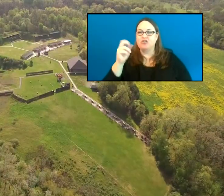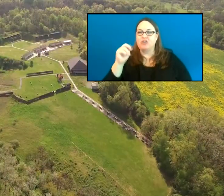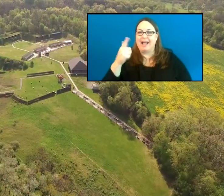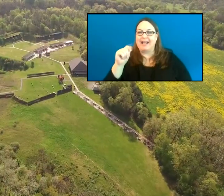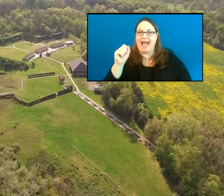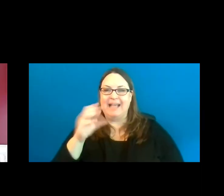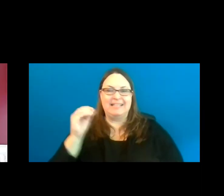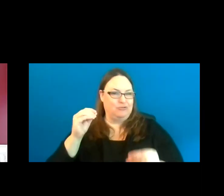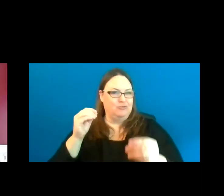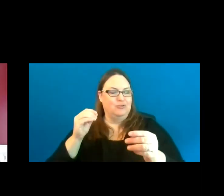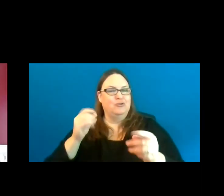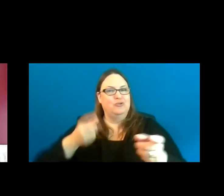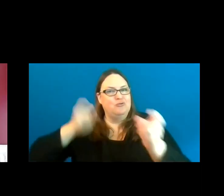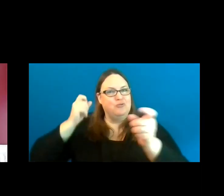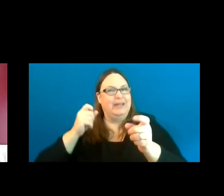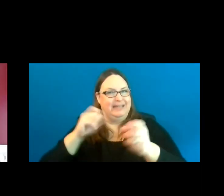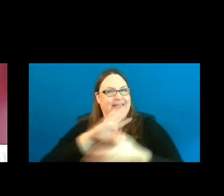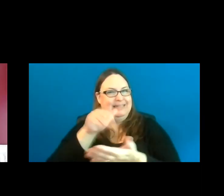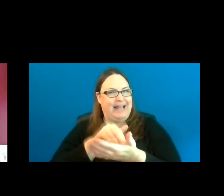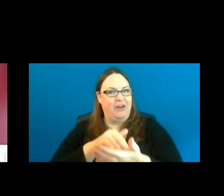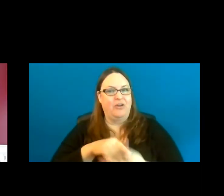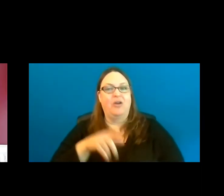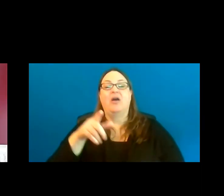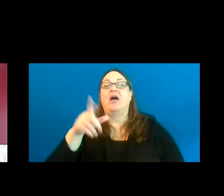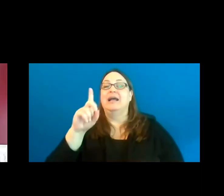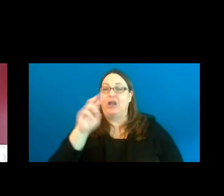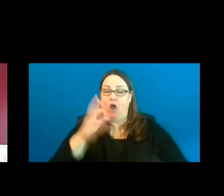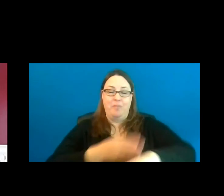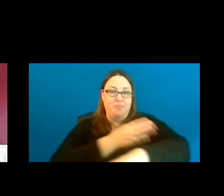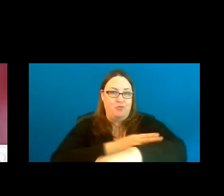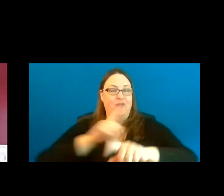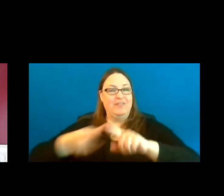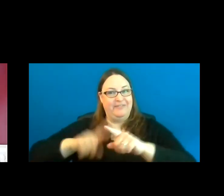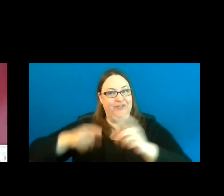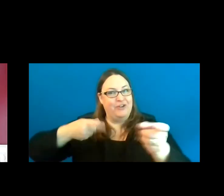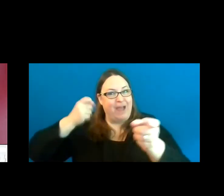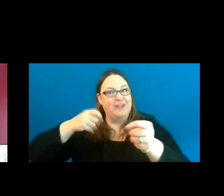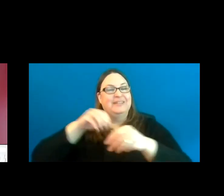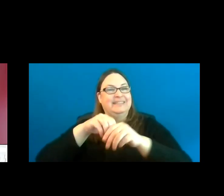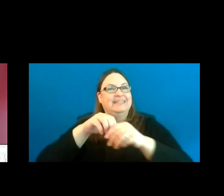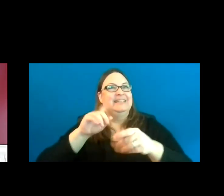The DNR has improved ranges within some of our state park and recreation areas as well.